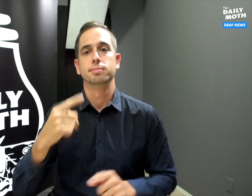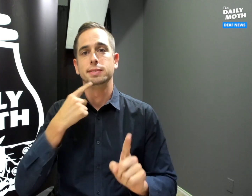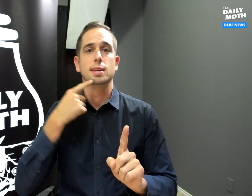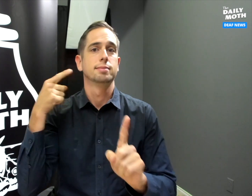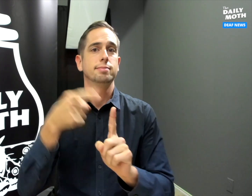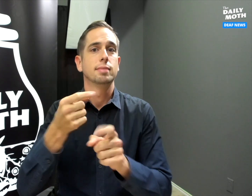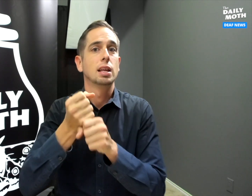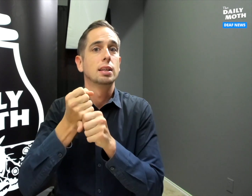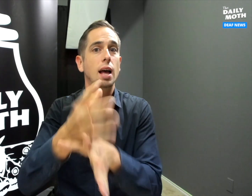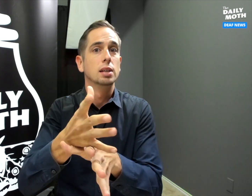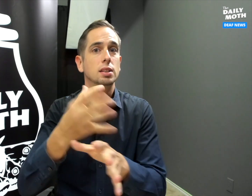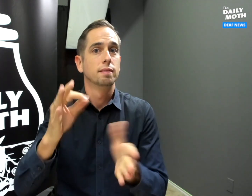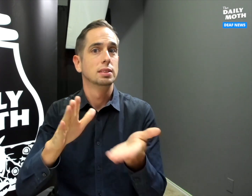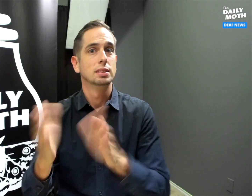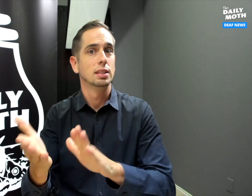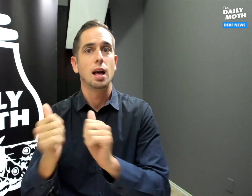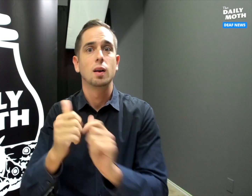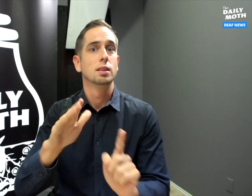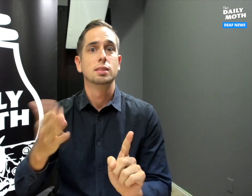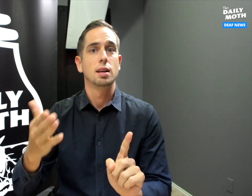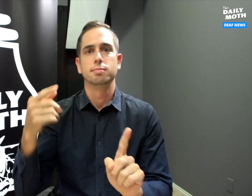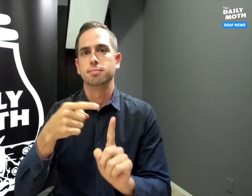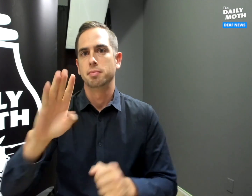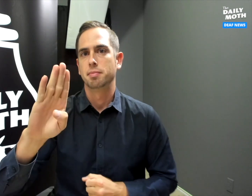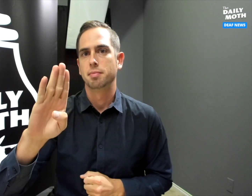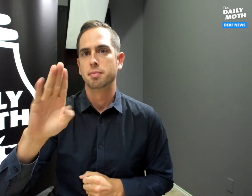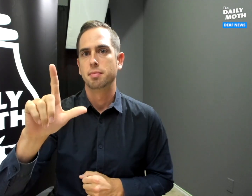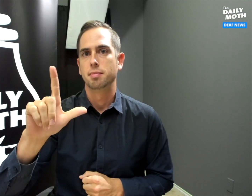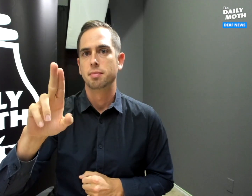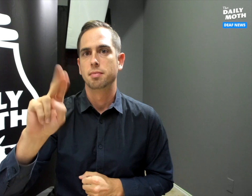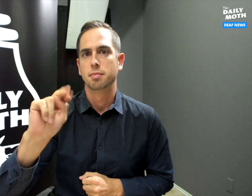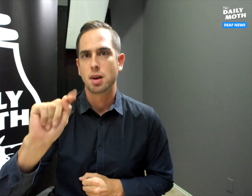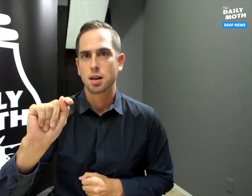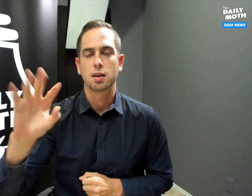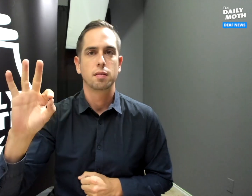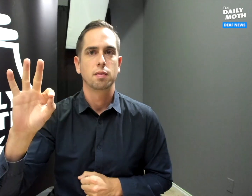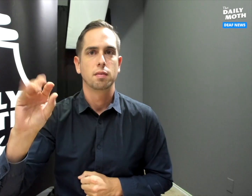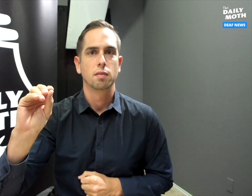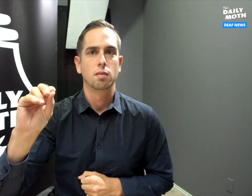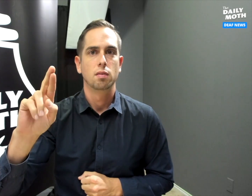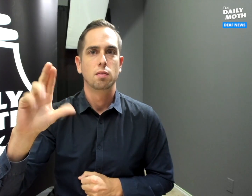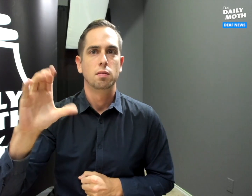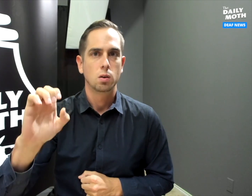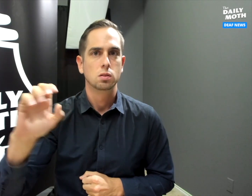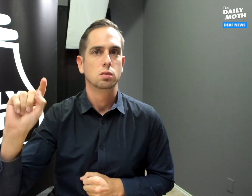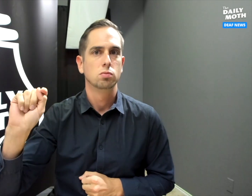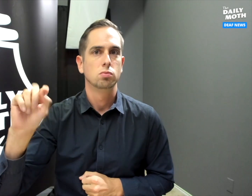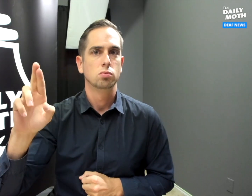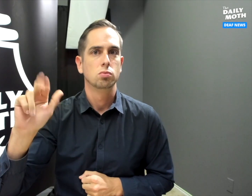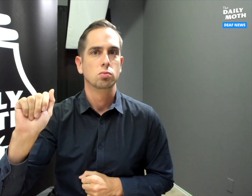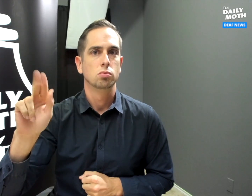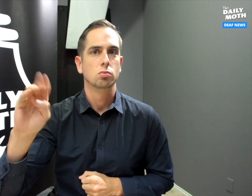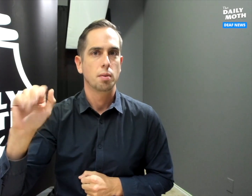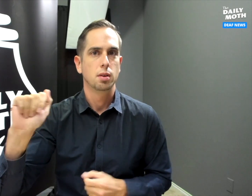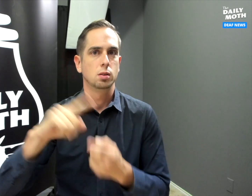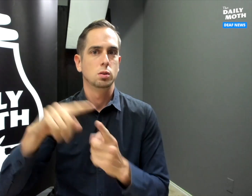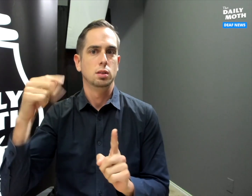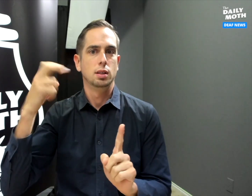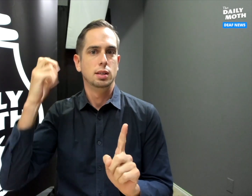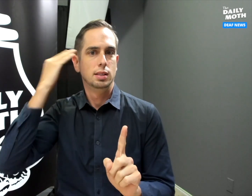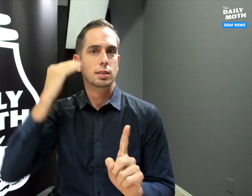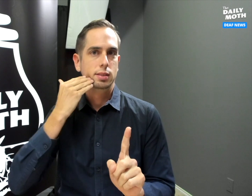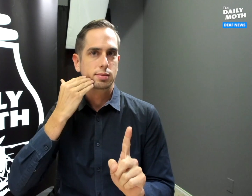The cause of death has been determined to be blunt force trauma to the head.